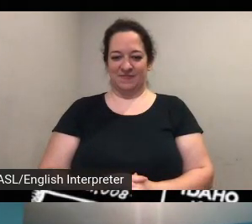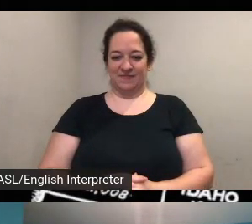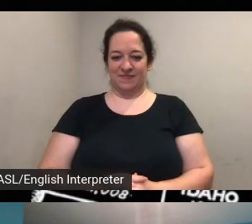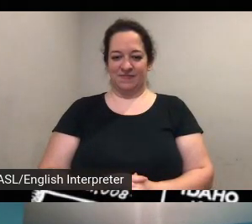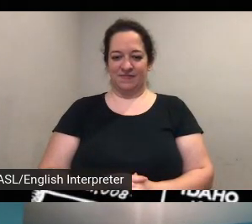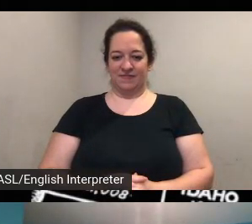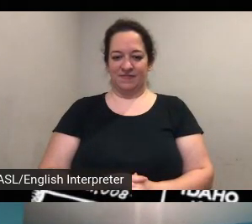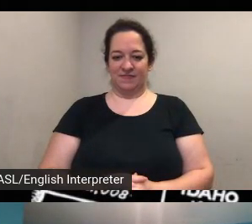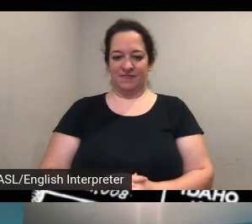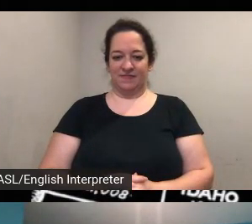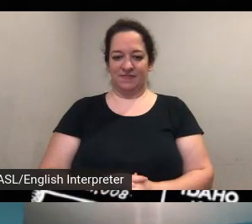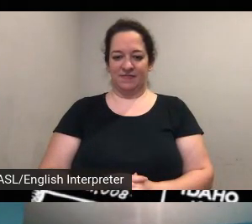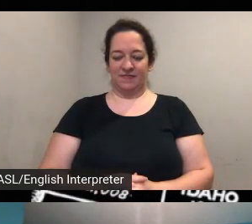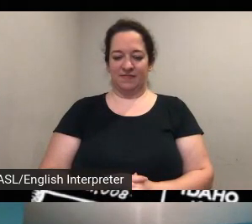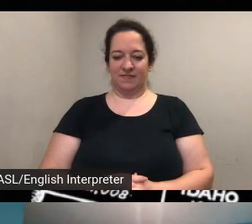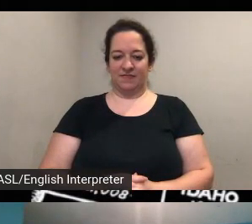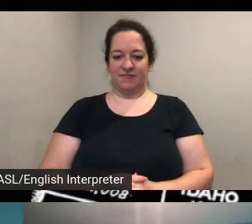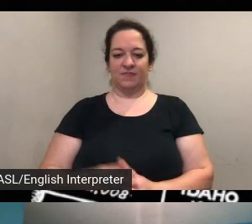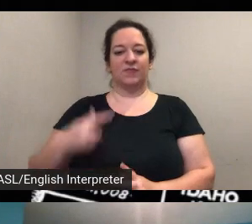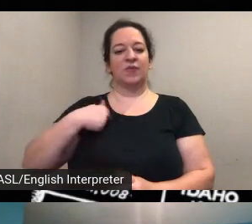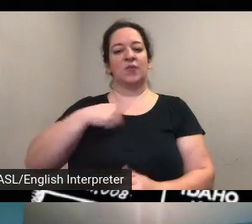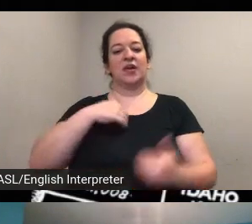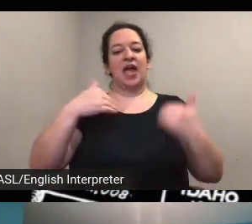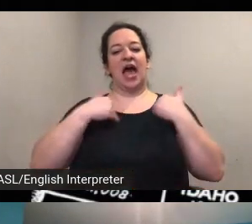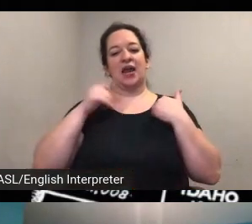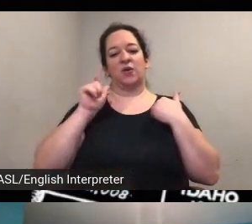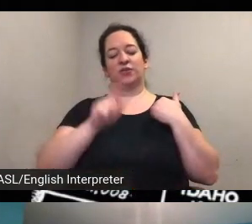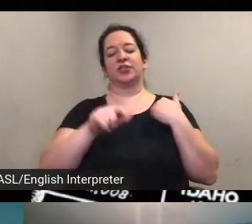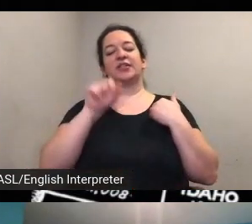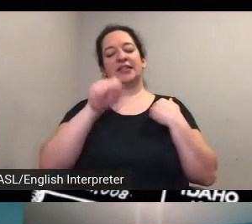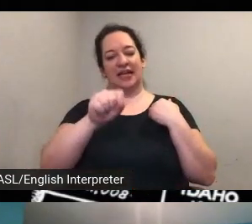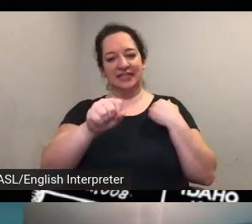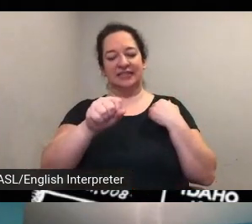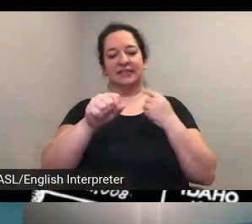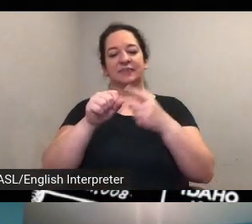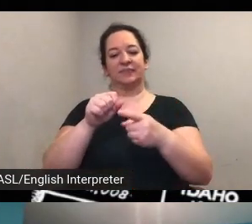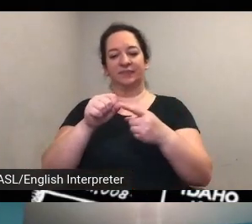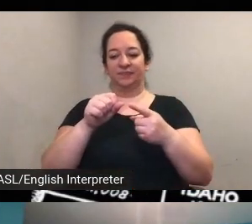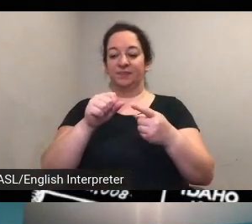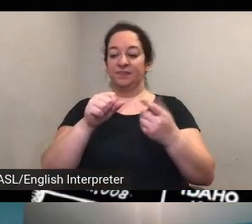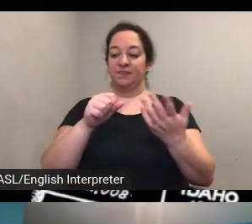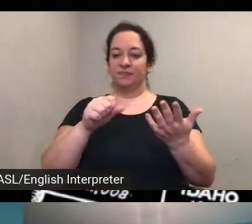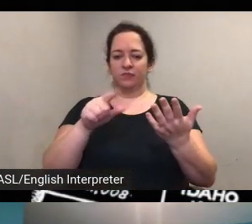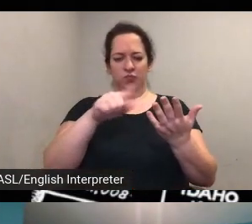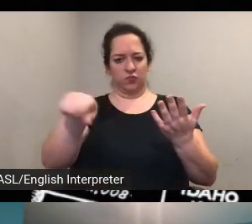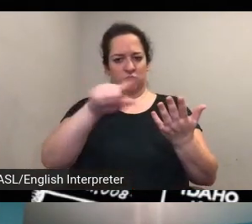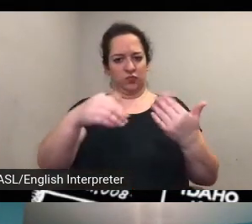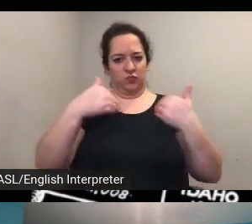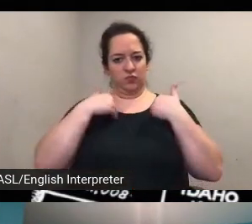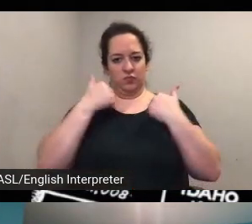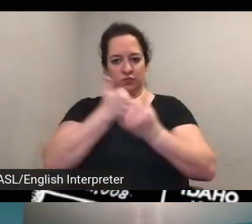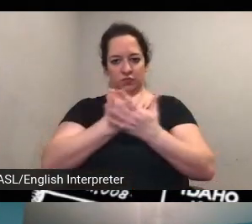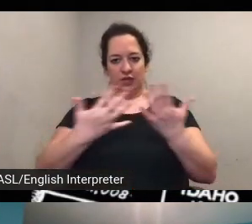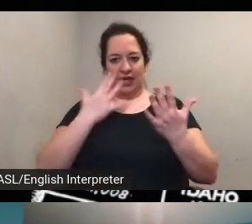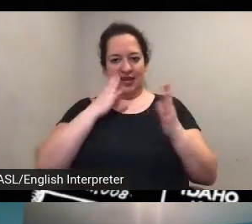let's see we had a question oh yes so do you have any plans